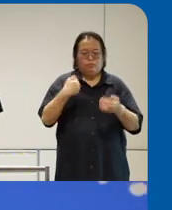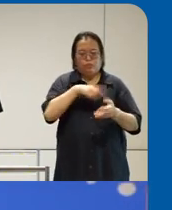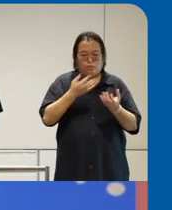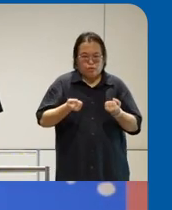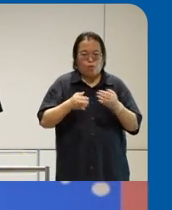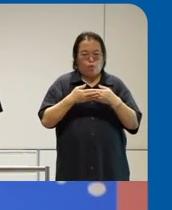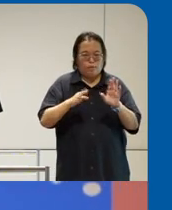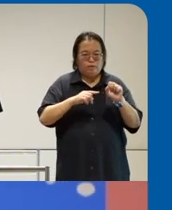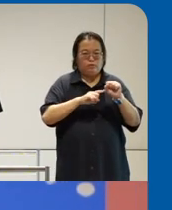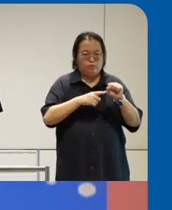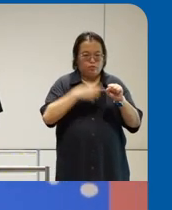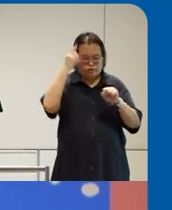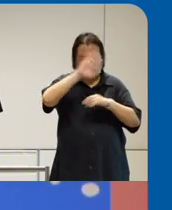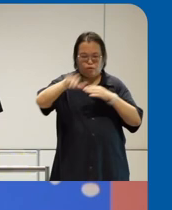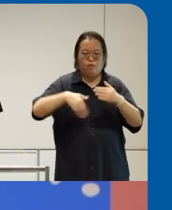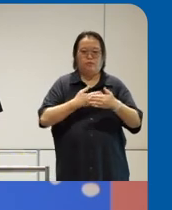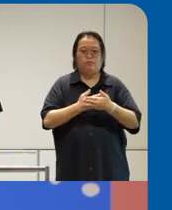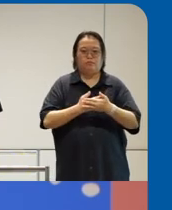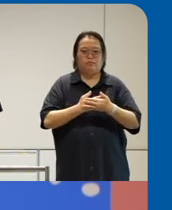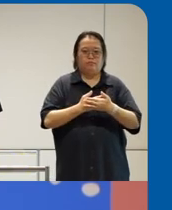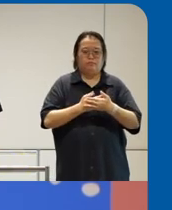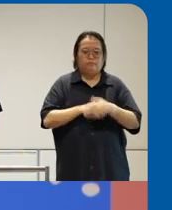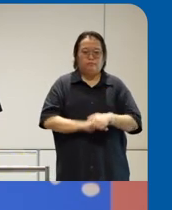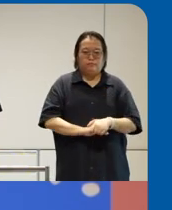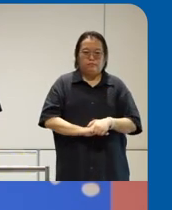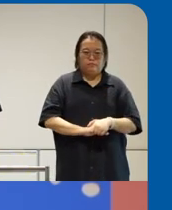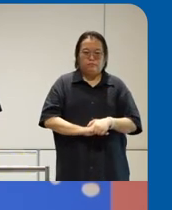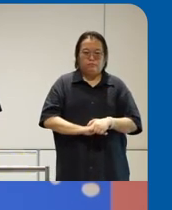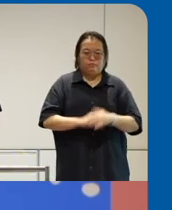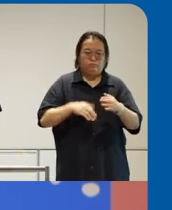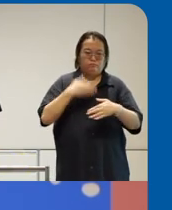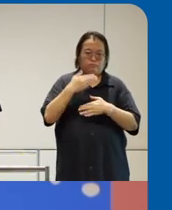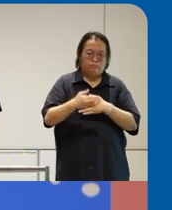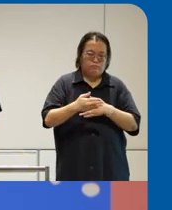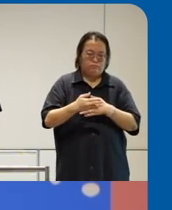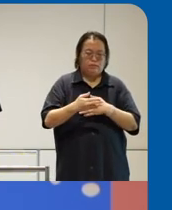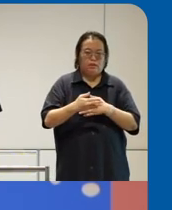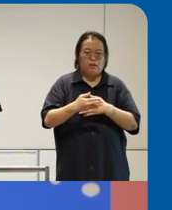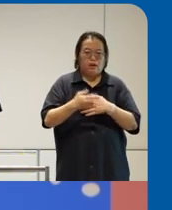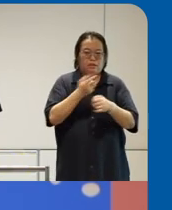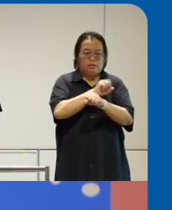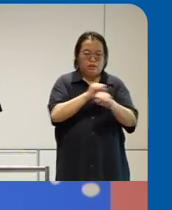leverage on um the other thing is um we wanted a a safe and secure way uh for government offic to